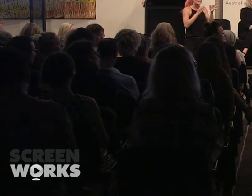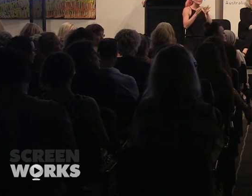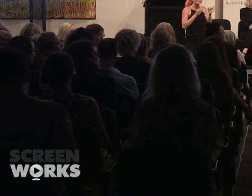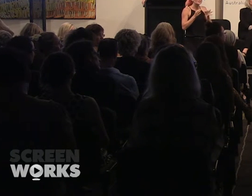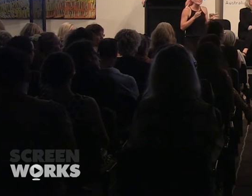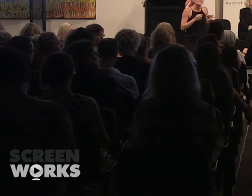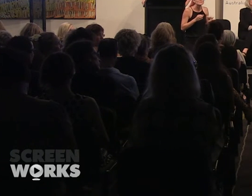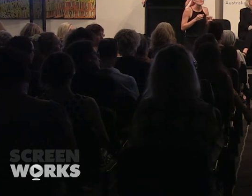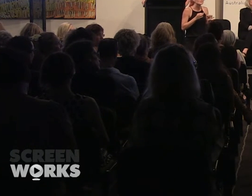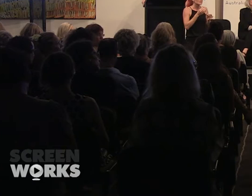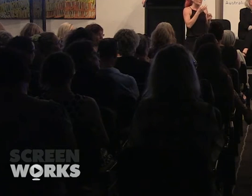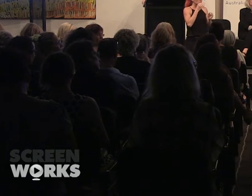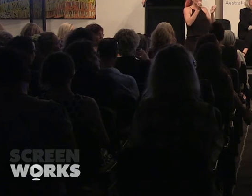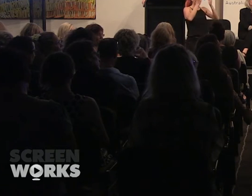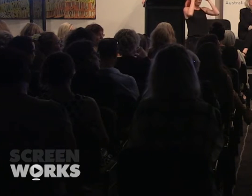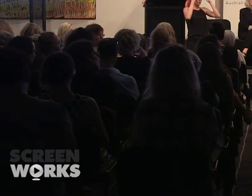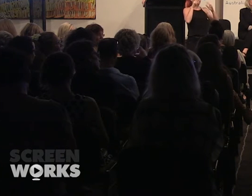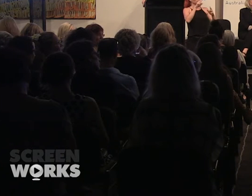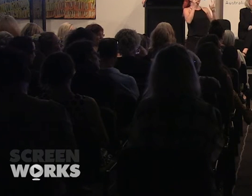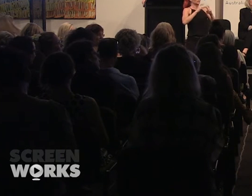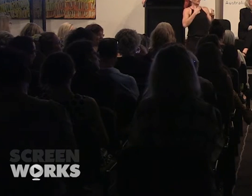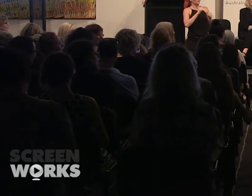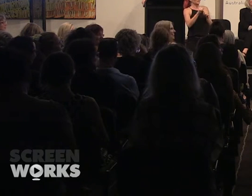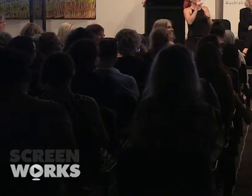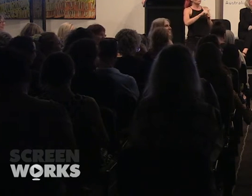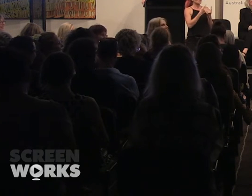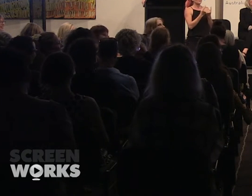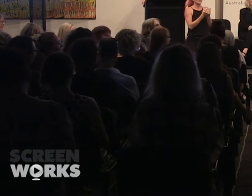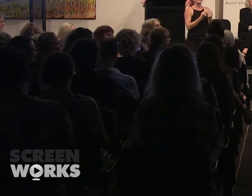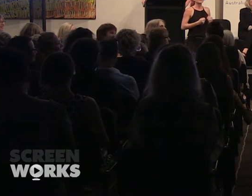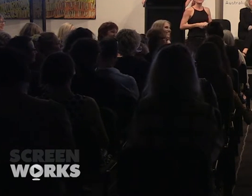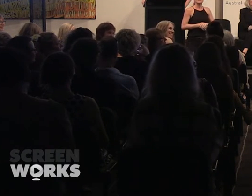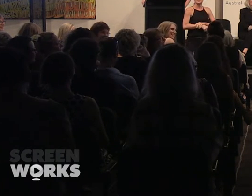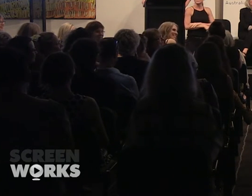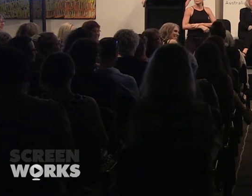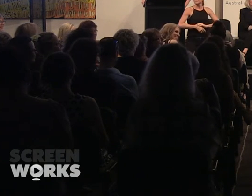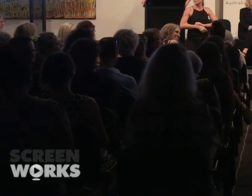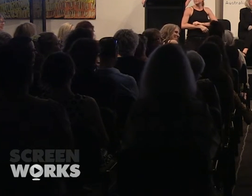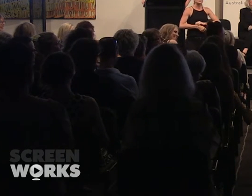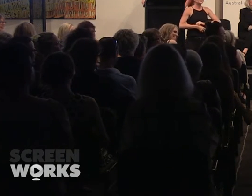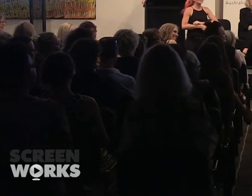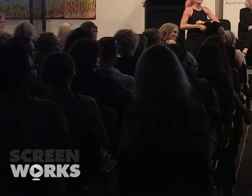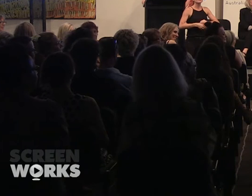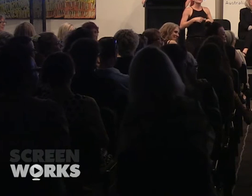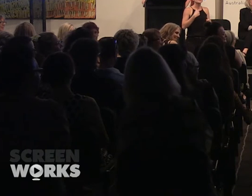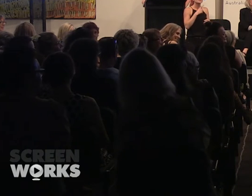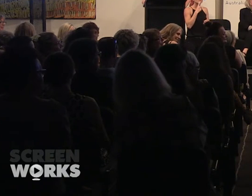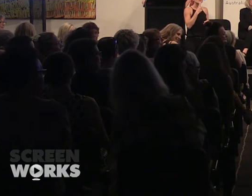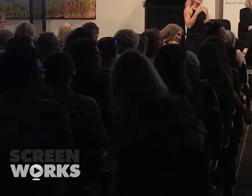it's a little bit overwhelming actually it's all 'shit, I'd better do something!' You mentioned you know several times,